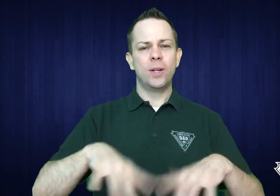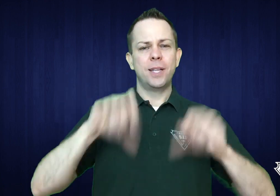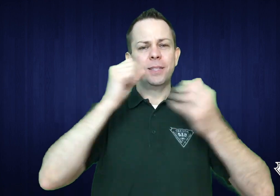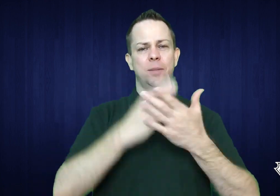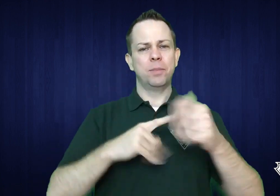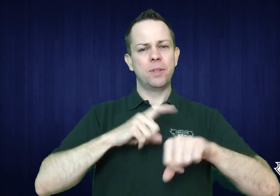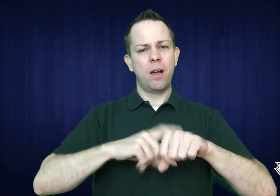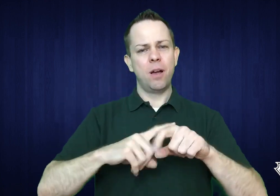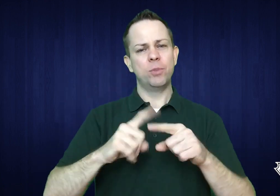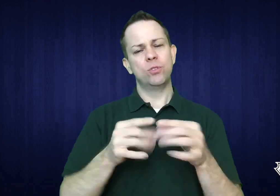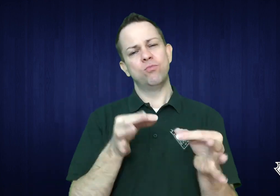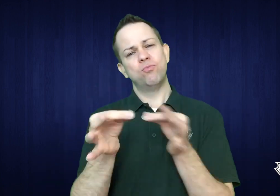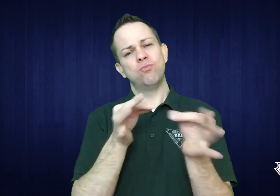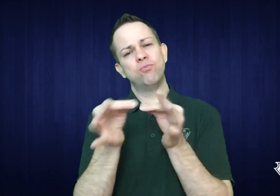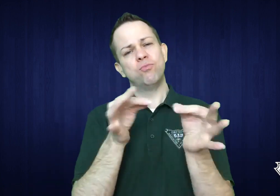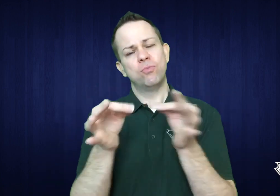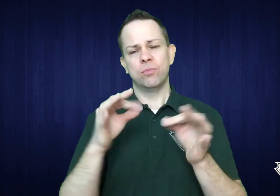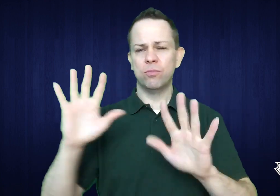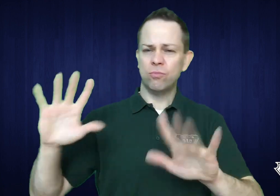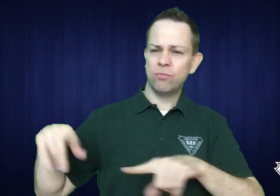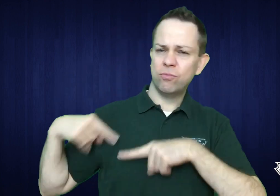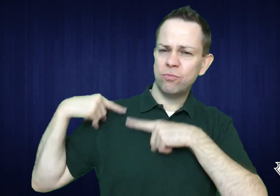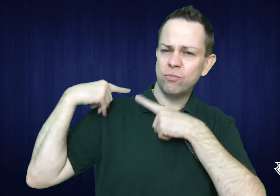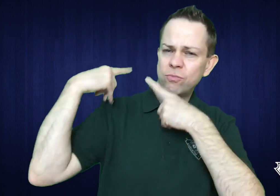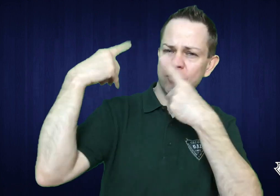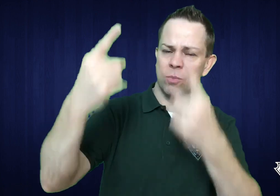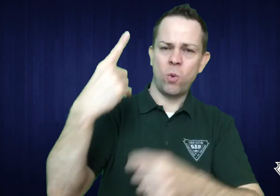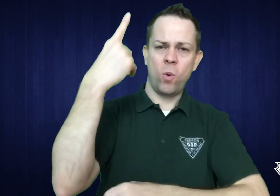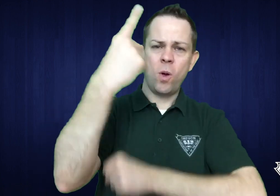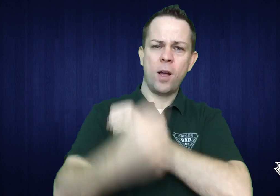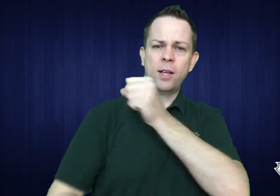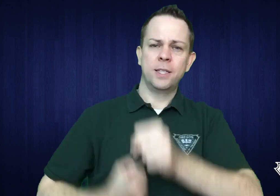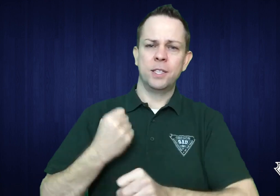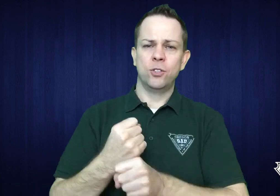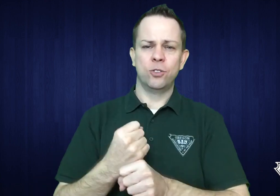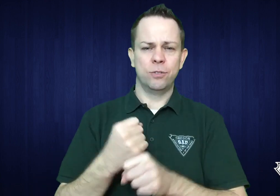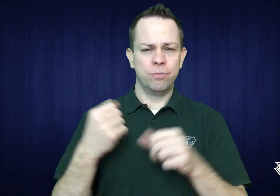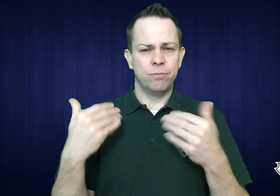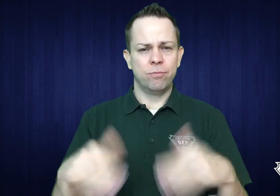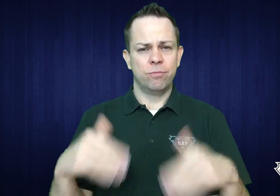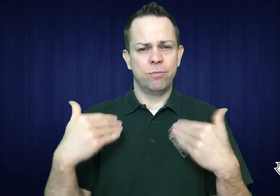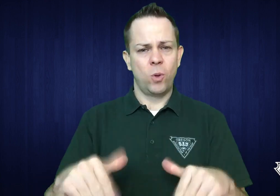I wanted to take a moment to let everyone in the community know what we have been up to for the past year.